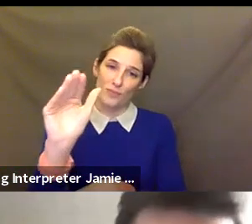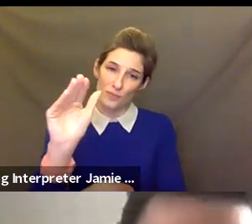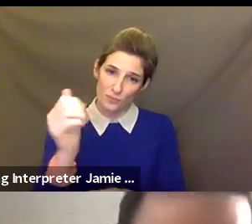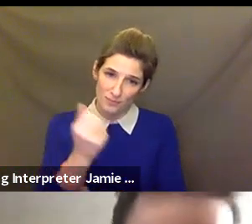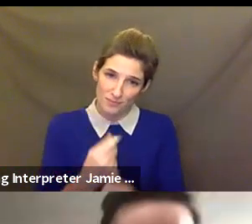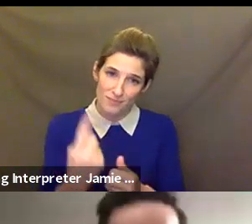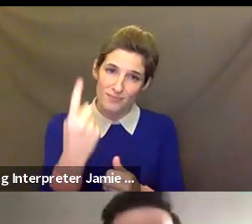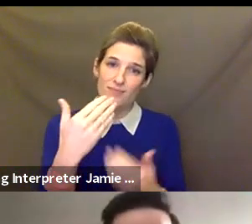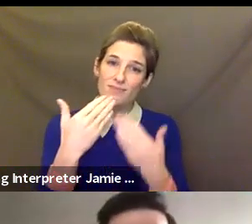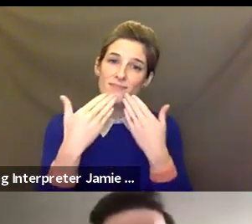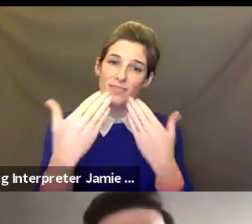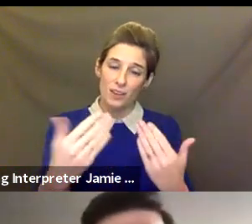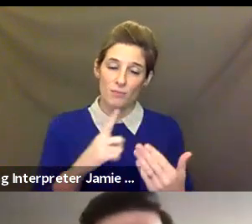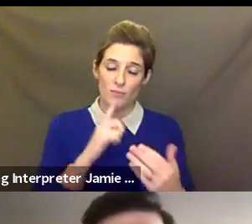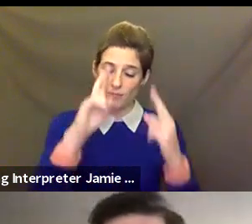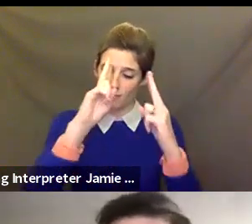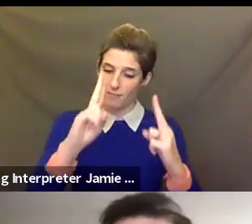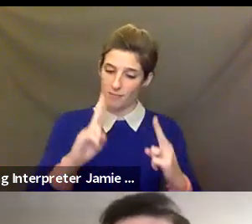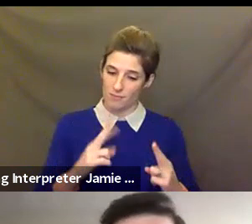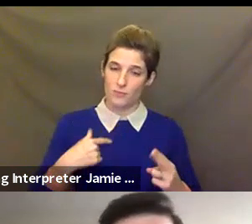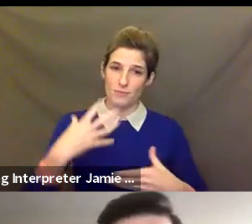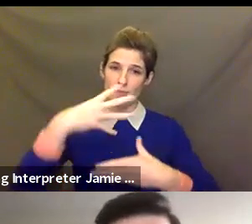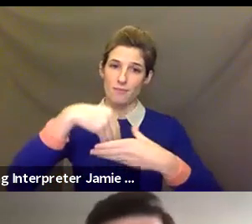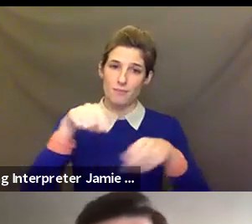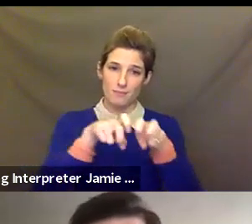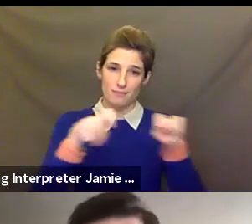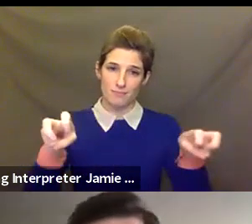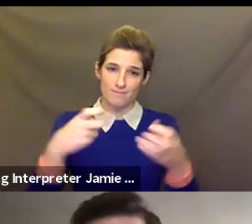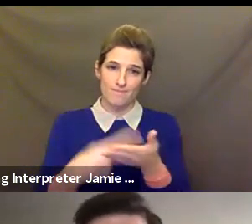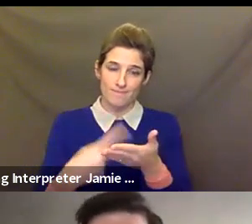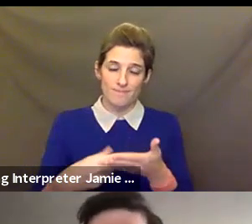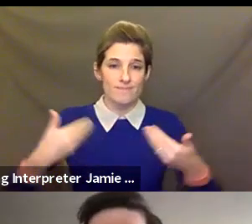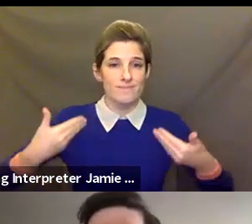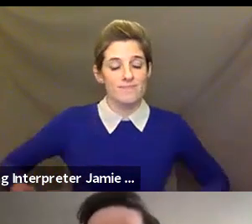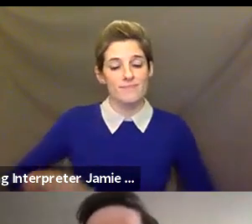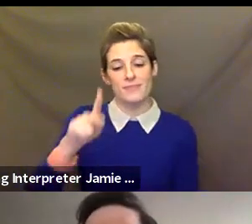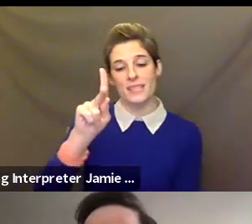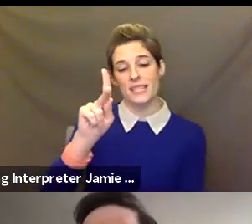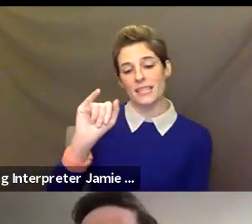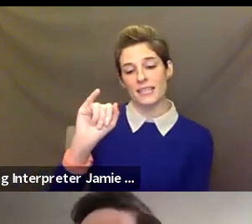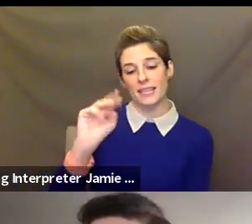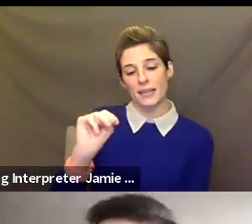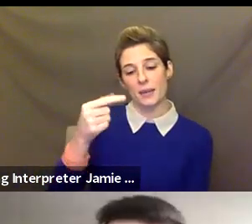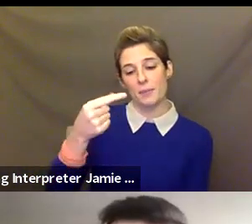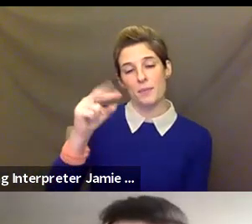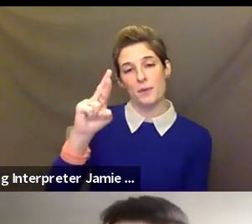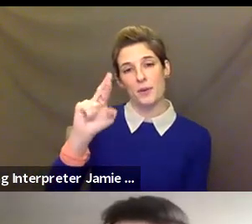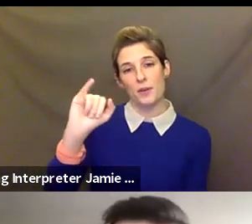for having me, really honored to be a part of this panel. I am Kim Grier-Martinez, and I come to you from the Siwanoy,